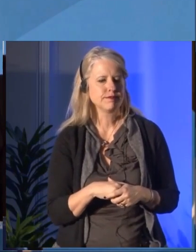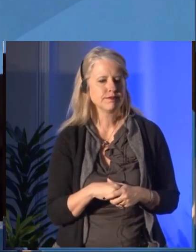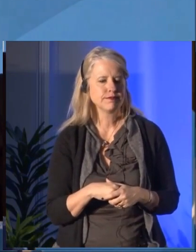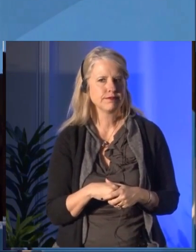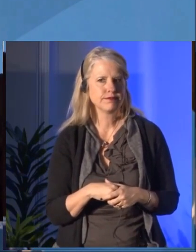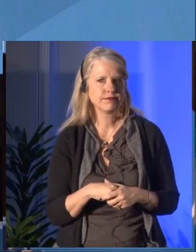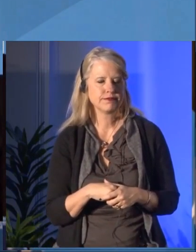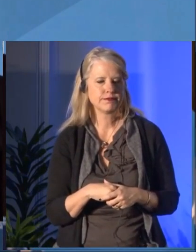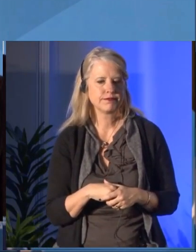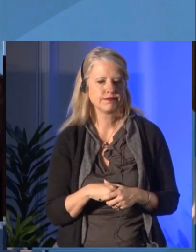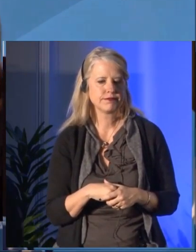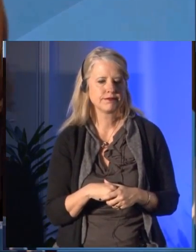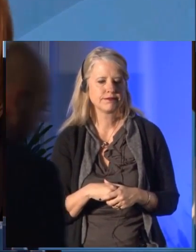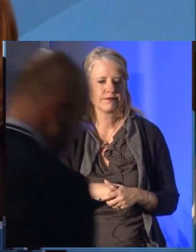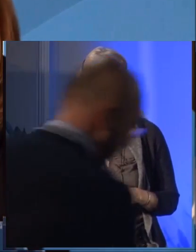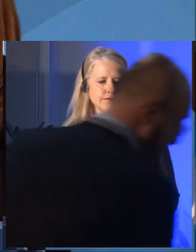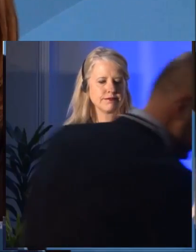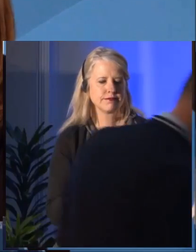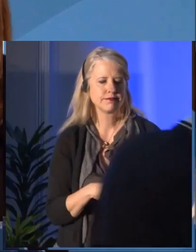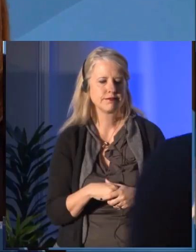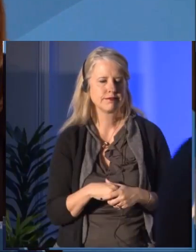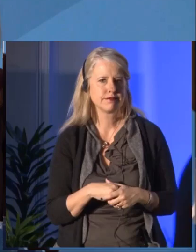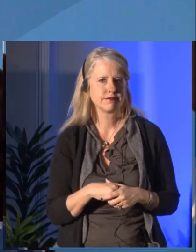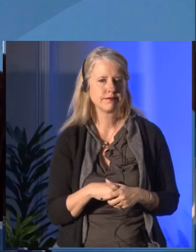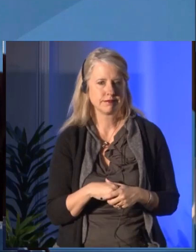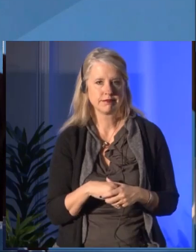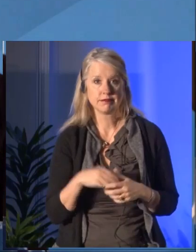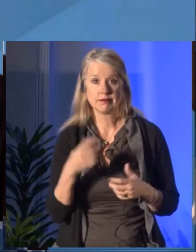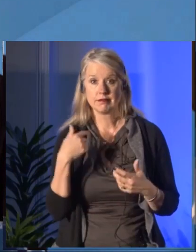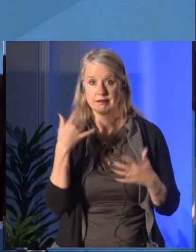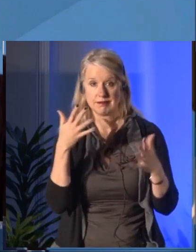questions during our hashtag council60.